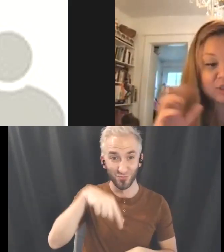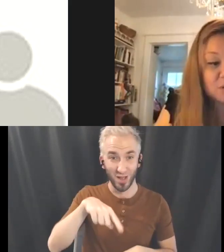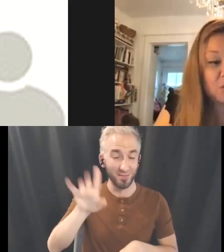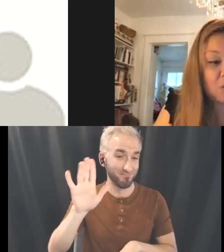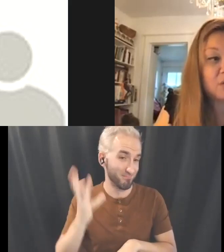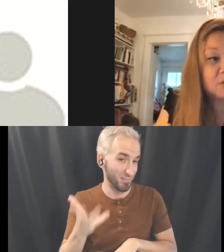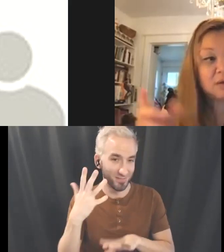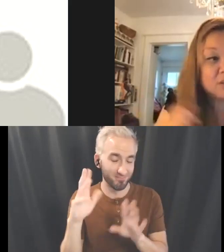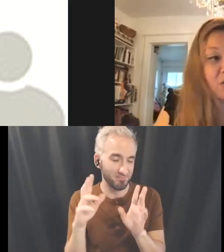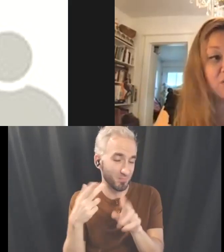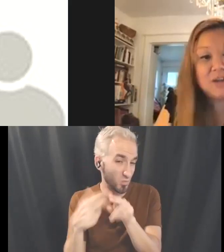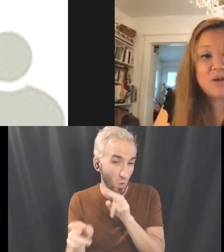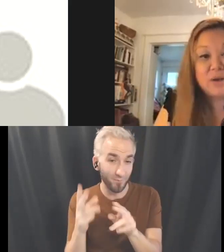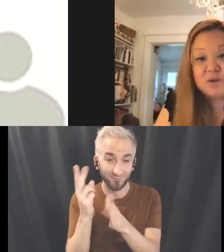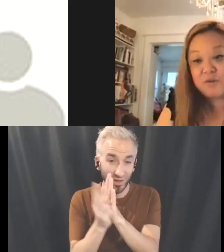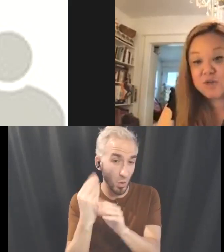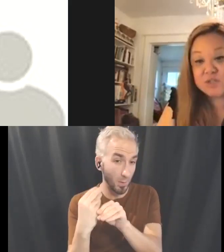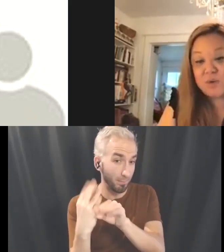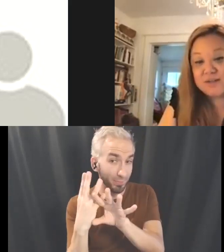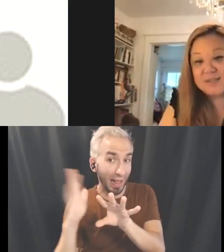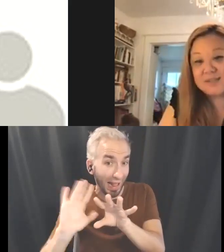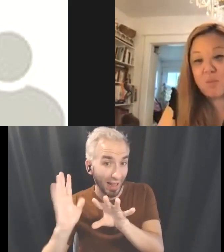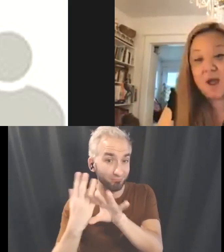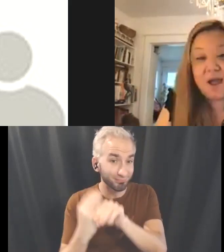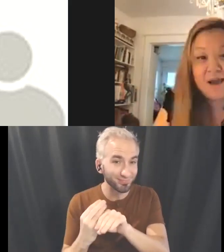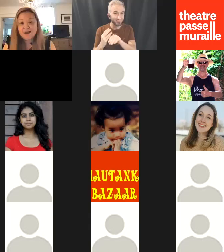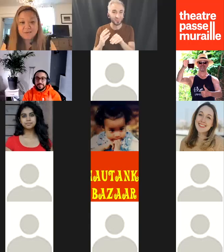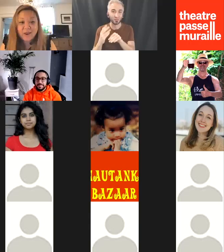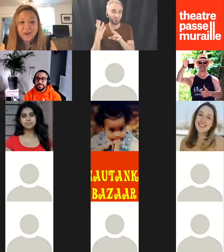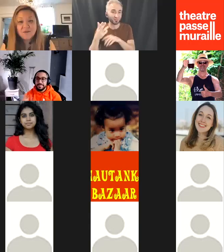your start your video and if you just wanted to say hi and wave.